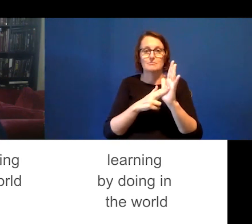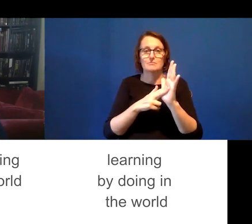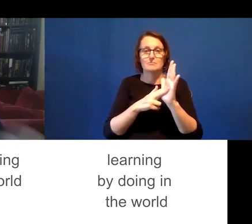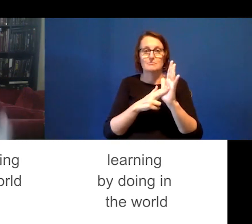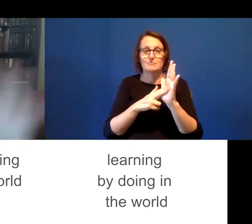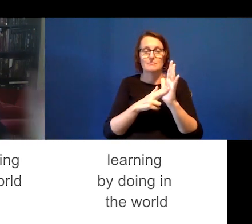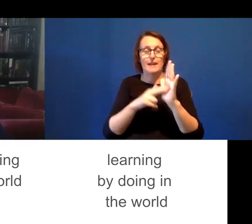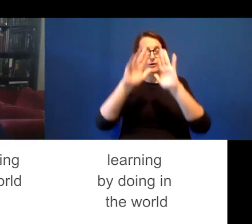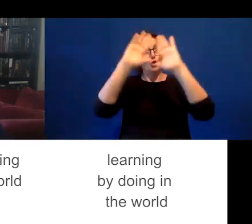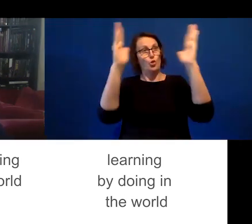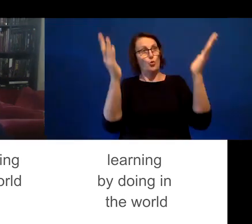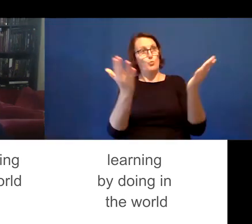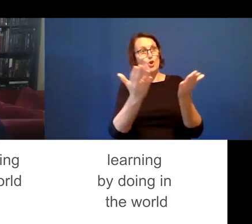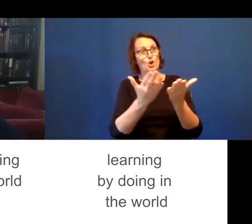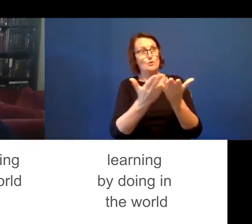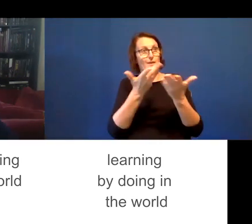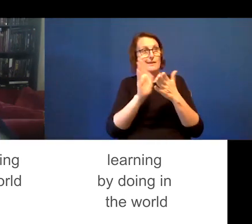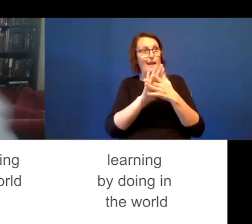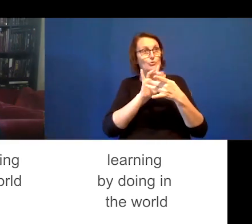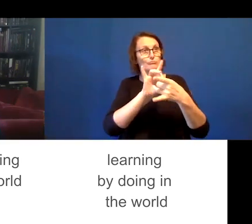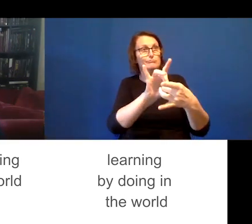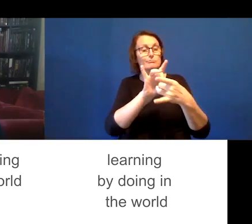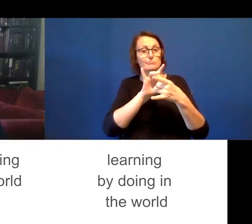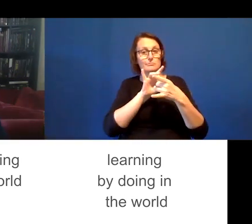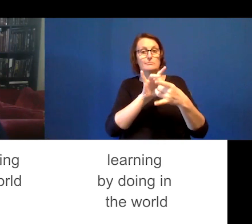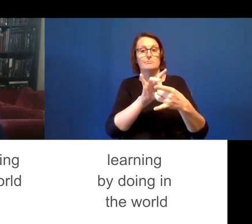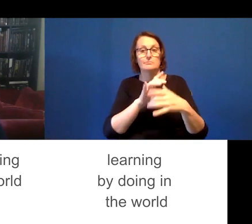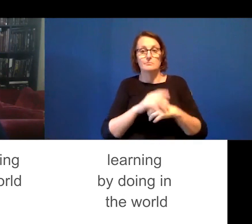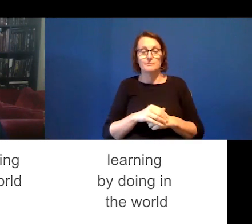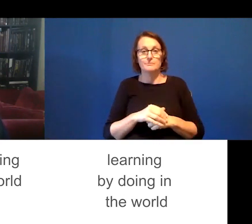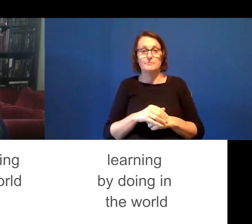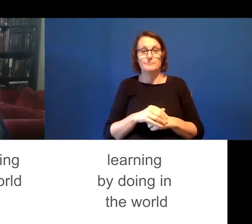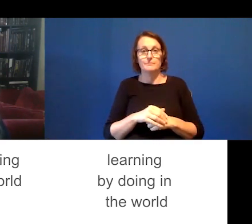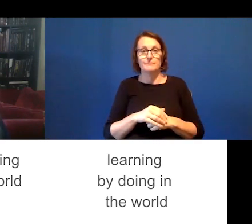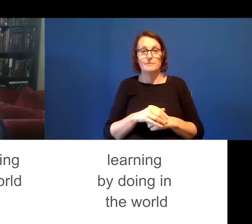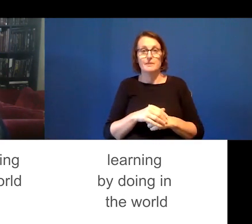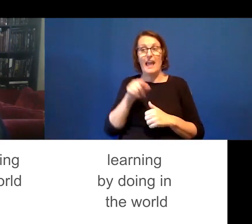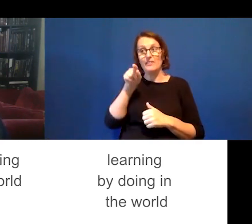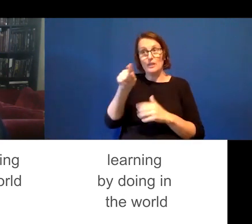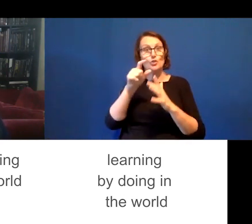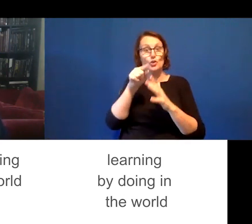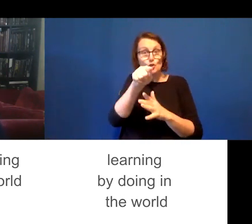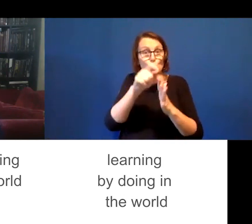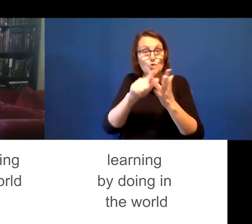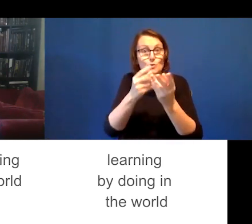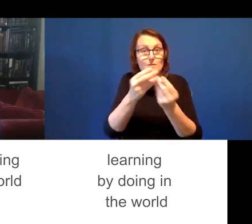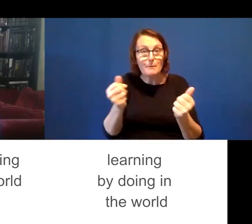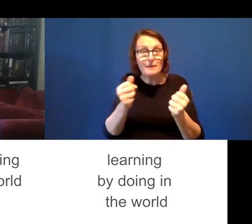of the world that is created, a new act, and -- and then you act, and the system responds.